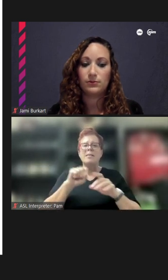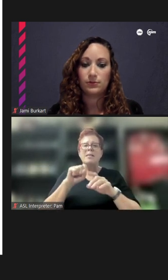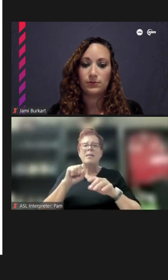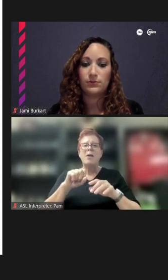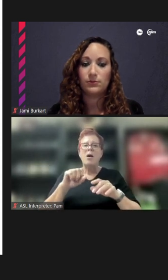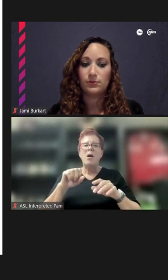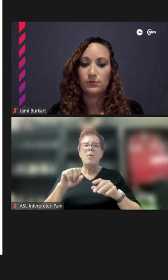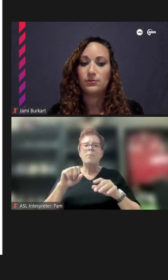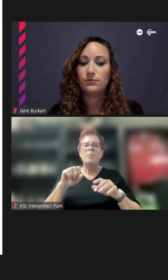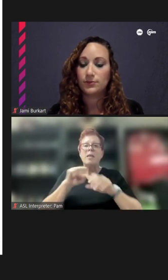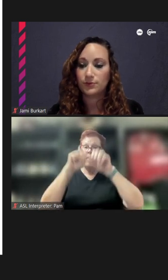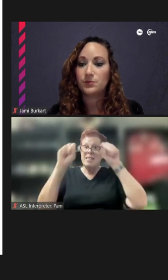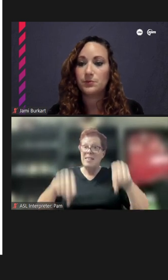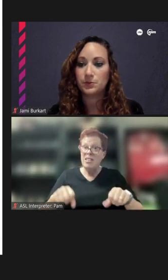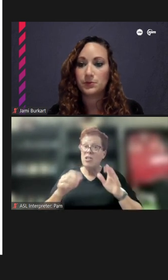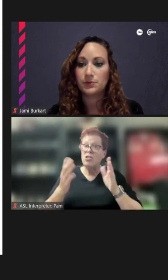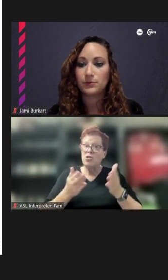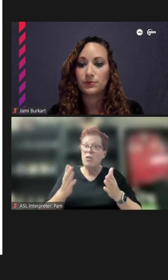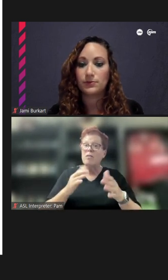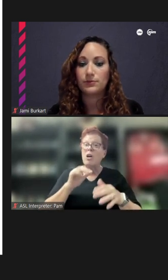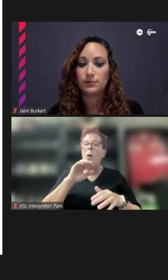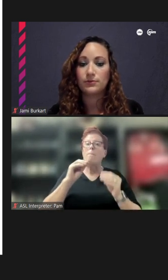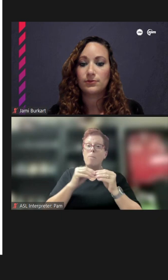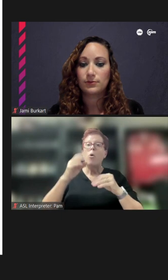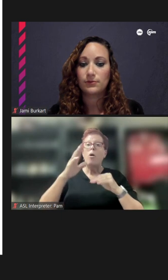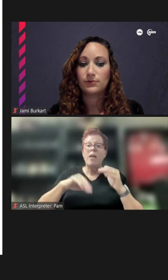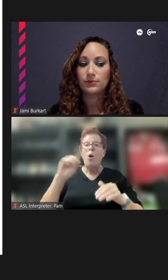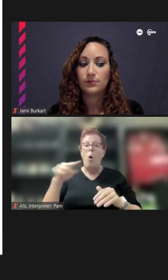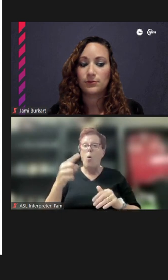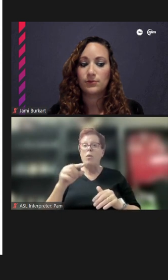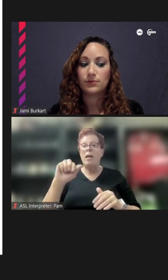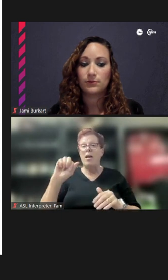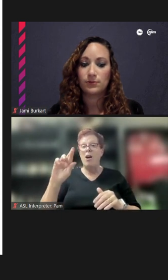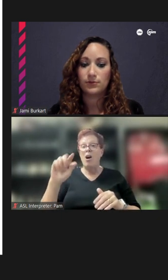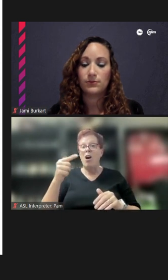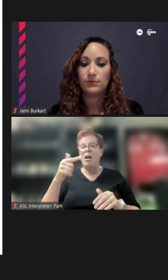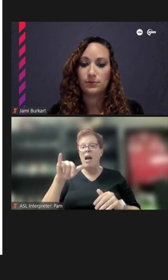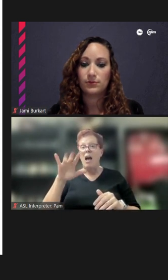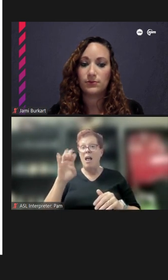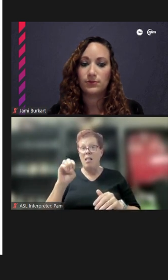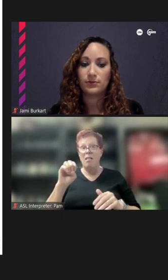street, but the whole Uptown area. So, I think it needs to be very broad, not very narrow.